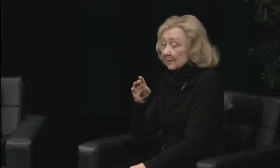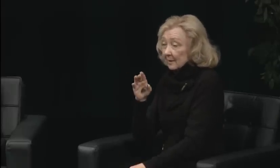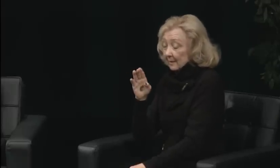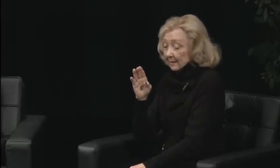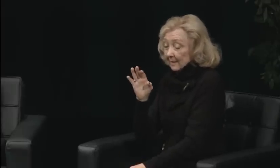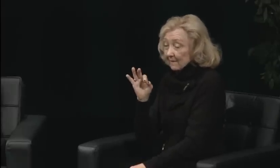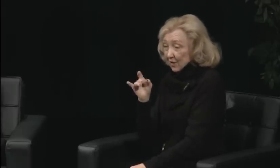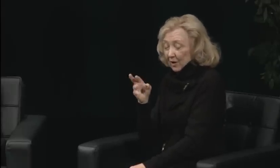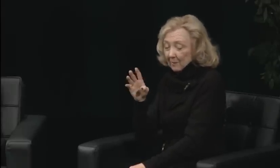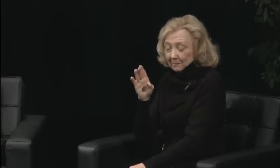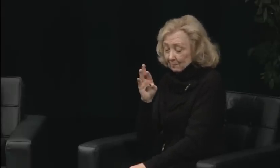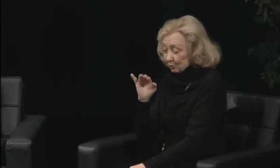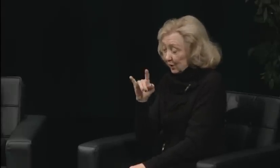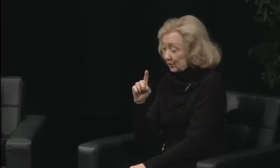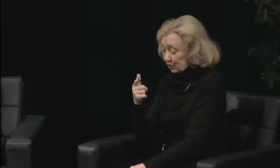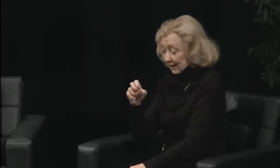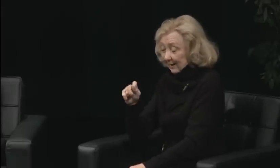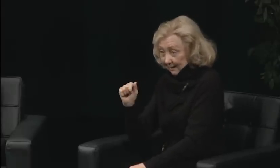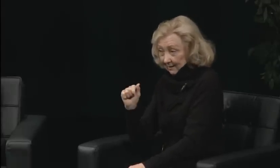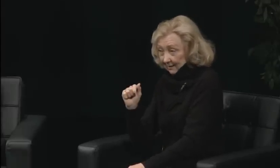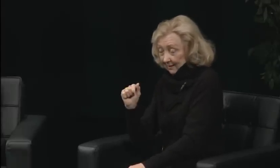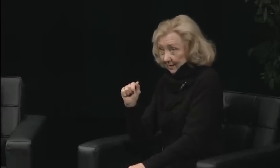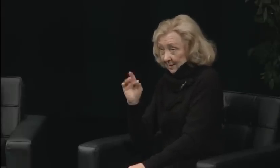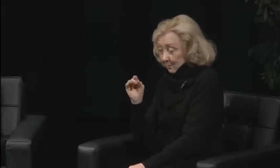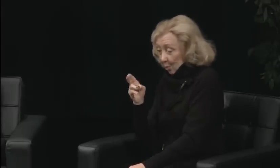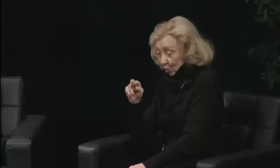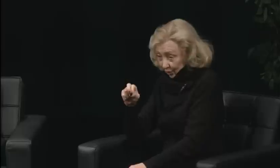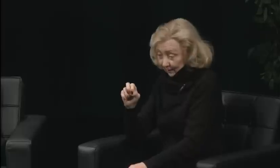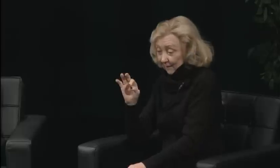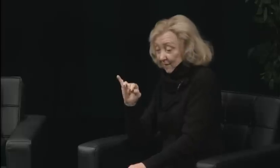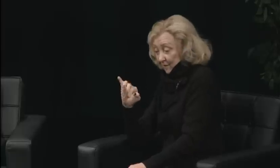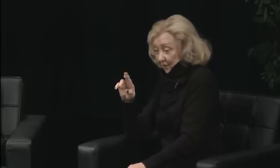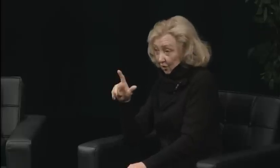and how were student leaders selected?